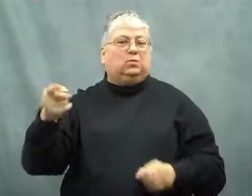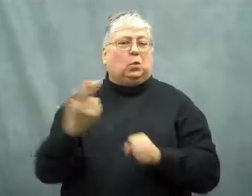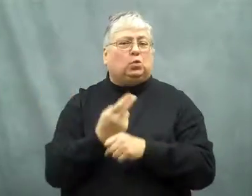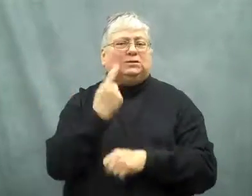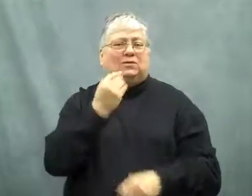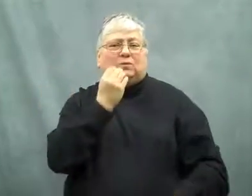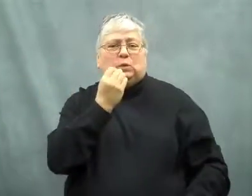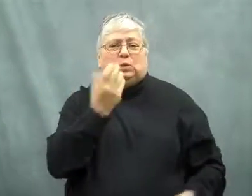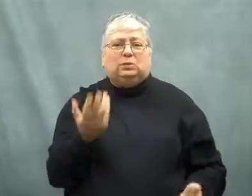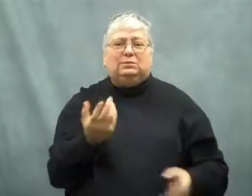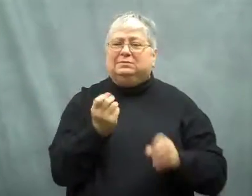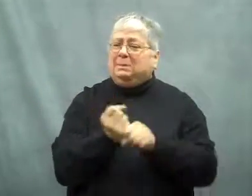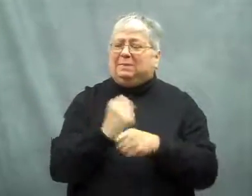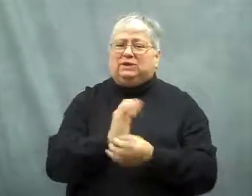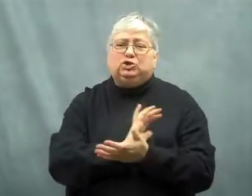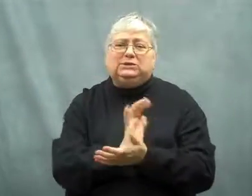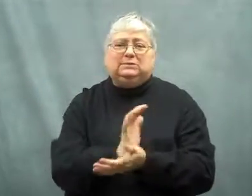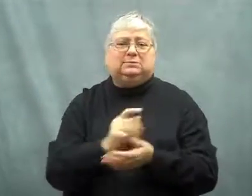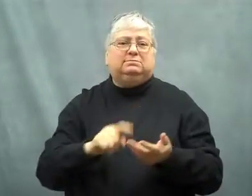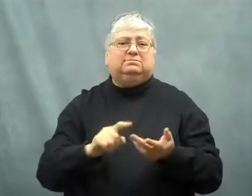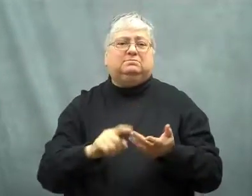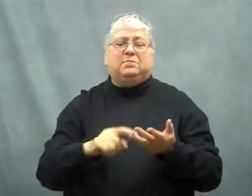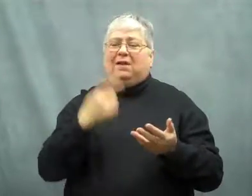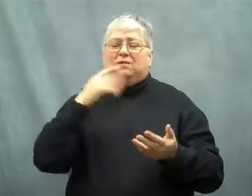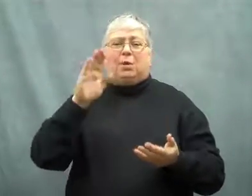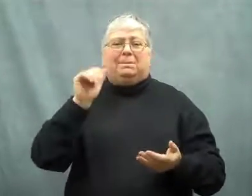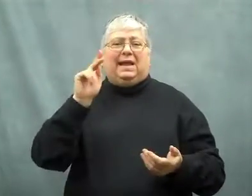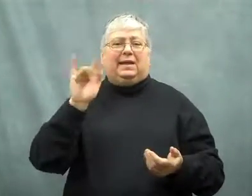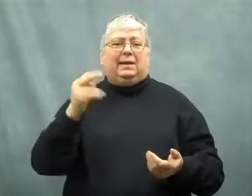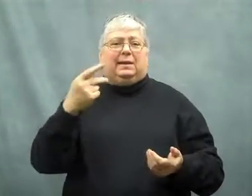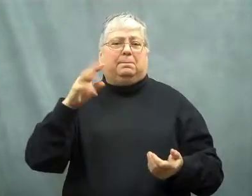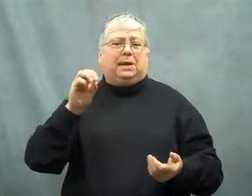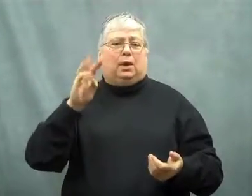It's used for food, for making cheeses and making baking powder.